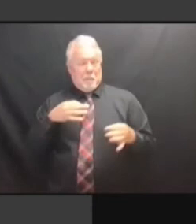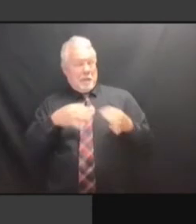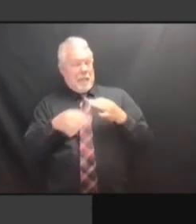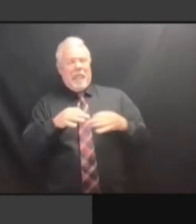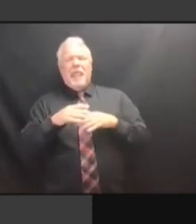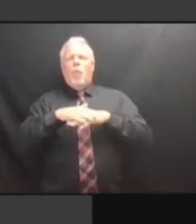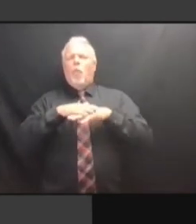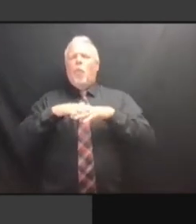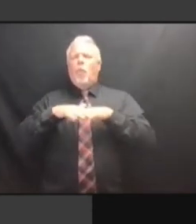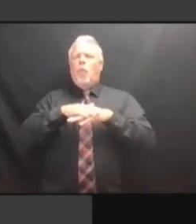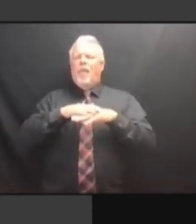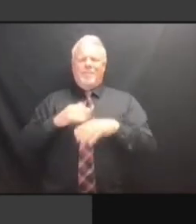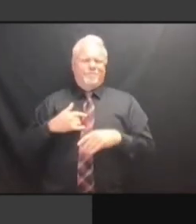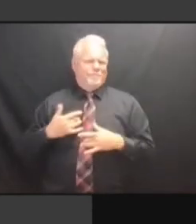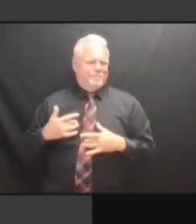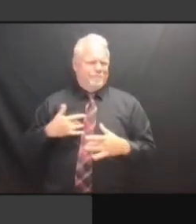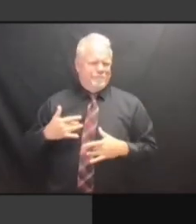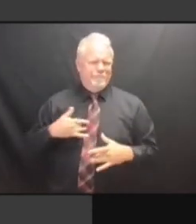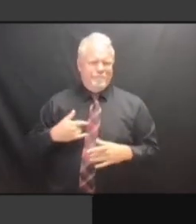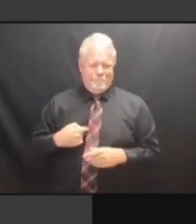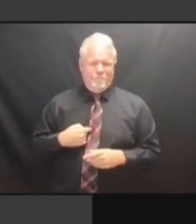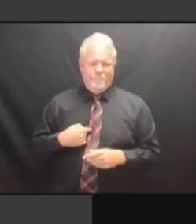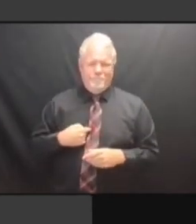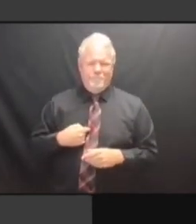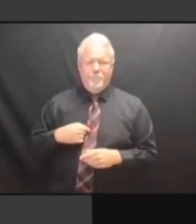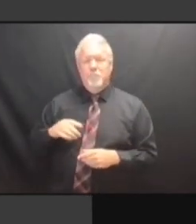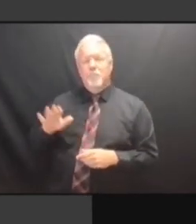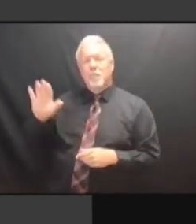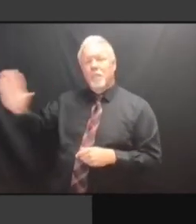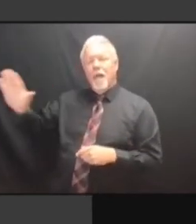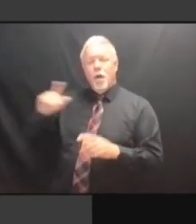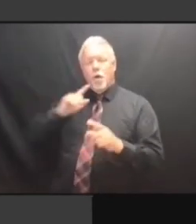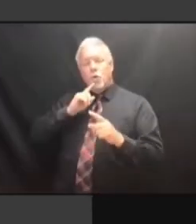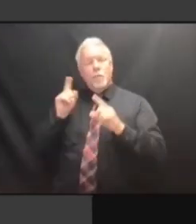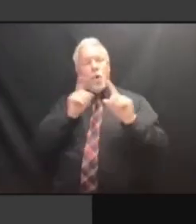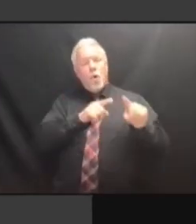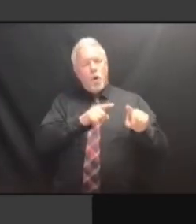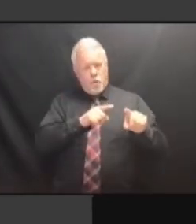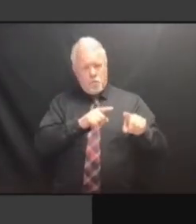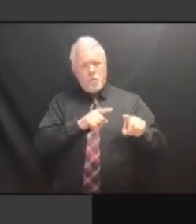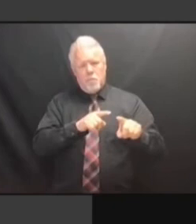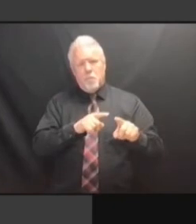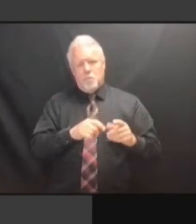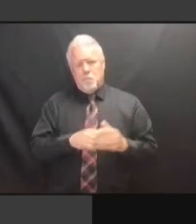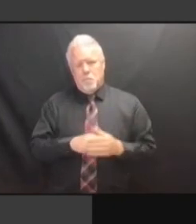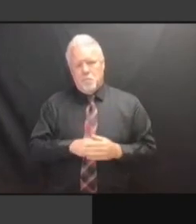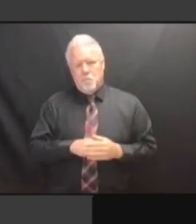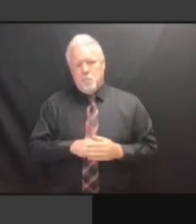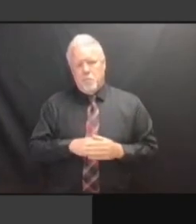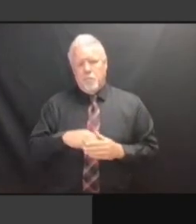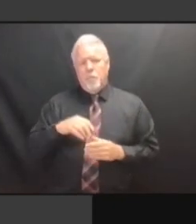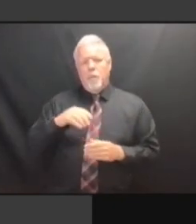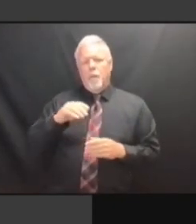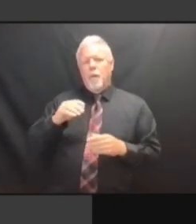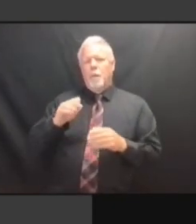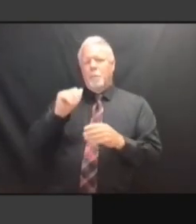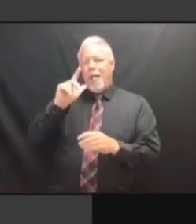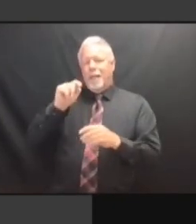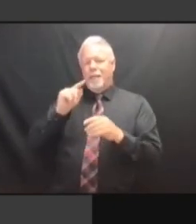AND ALSO THE REPORT SUGGESTS THAT THE ERRORS CAME AND ALSO THE REPORT SUGGESTS THAT THE ERRORS CAME FROM AND ALSO THE REPORT SUGGESTS THAT THE ERRORS CAME FROM THE THAT THE ERRORS CAME FROM THE THAT THE ERRORS CAME FROM THE SCANNING THAT THE ERRORS CAME FROM THE SCANNING OF THAT THE ERRORS CAME FROM THE SCANNING OF THE THAT THE ERRORS CAME FROM THE SCANNING OF THE ABSENTEE THAT THE ERRORS CAME FROM THE SCANNING OF THE ABSENTEE AND SCANNING OF THE ABSENTEE AND SCANNING OF THE ABSENTEE AND AFFIDAVIT SCANNING OF THE ABSENTEE AND AFFIDAVIT BALLOTS, SCANNING OF THE ABSENTEE AND AFFIDAVIT BALLOTS, AND SCANNING OF THE ABSENTEE AND AFFIDAVIT BALLOTS, AND IF SCANNING OF THE ABSENTEE AND AFFIDAVIT BALLOTS, AND IF THAT'S AFFIDAVIT BALLOTS, AND IF THAT'S